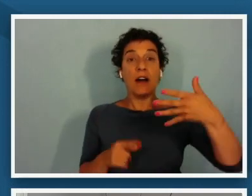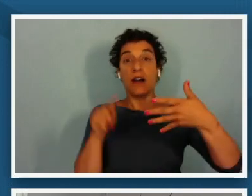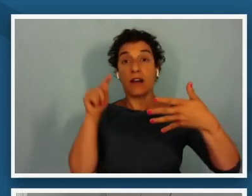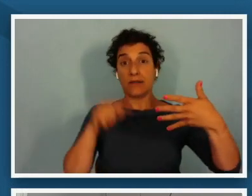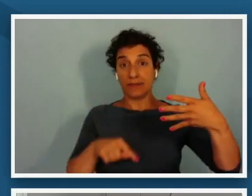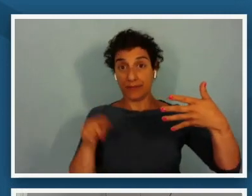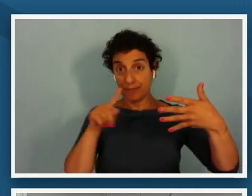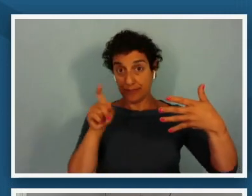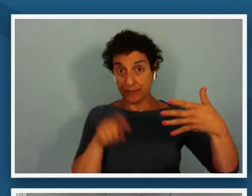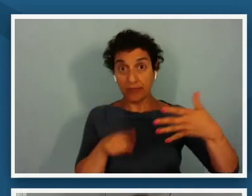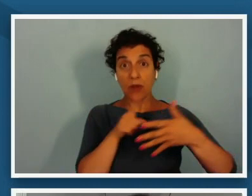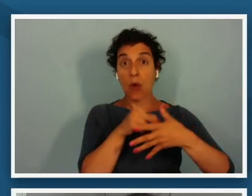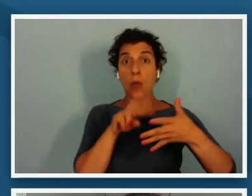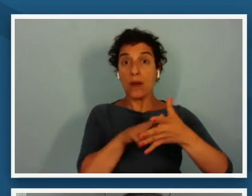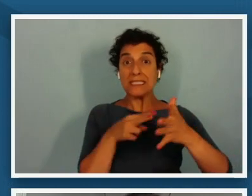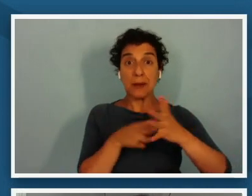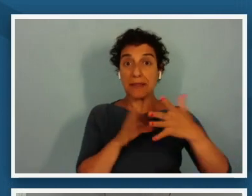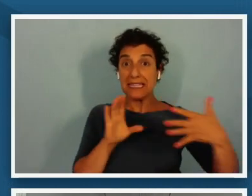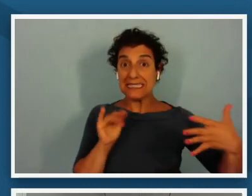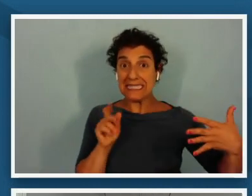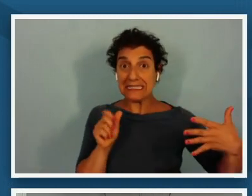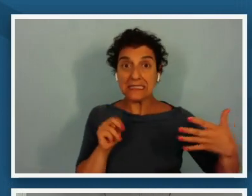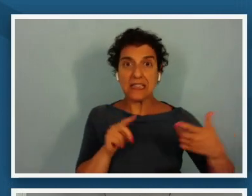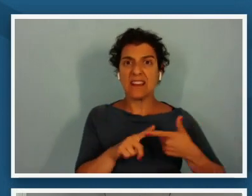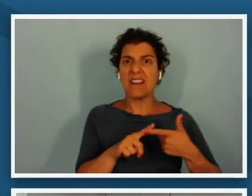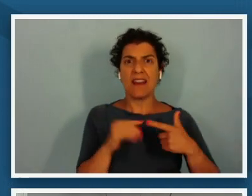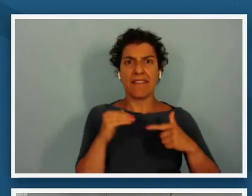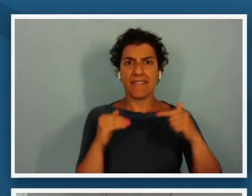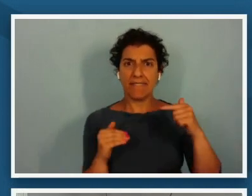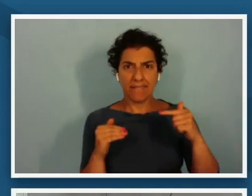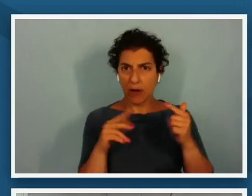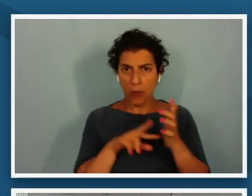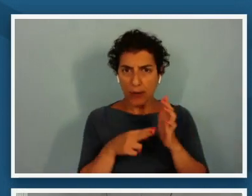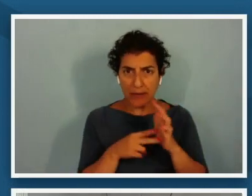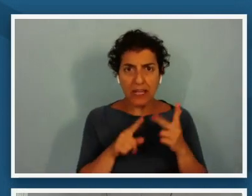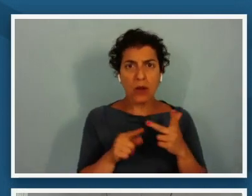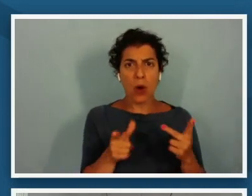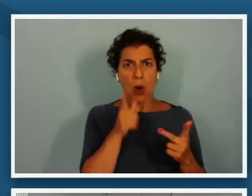be a citizen what is inequality who